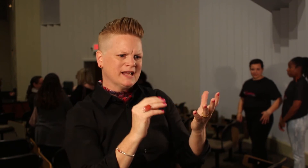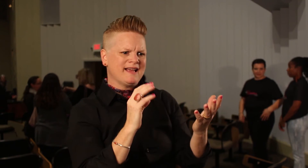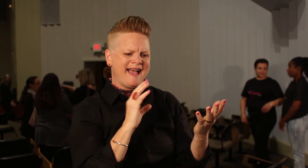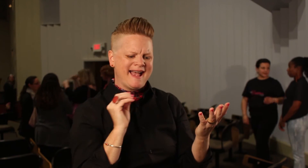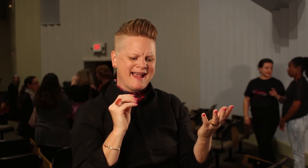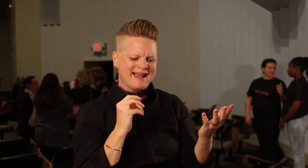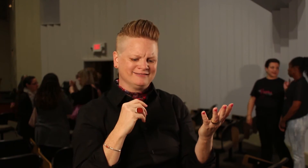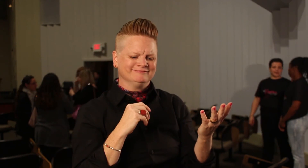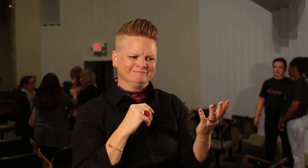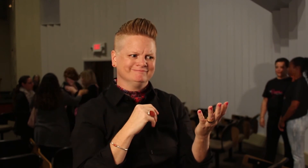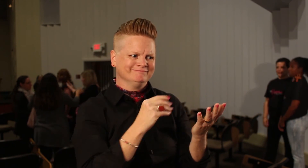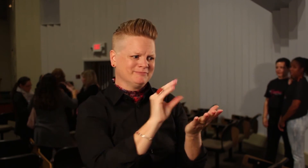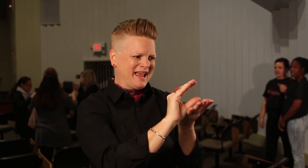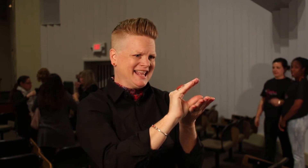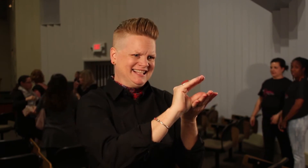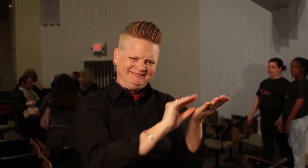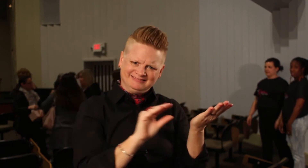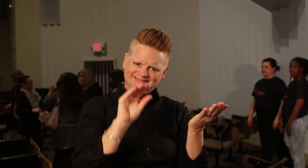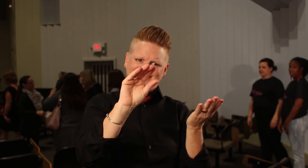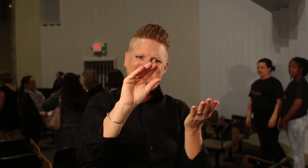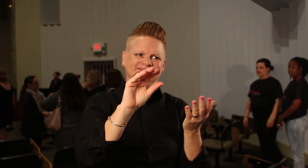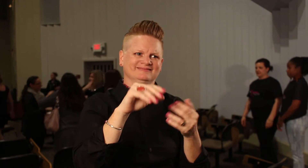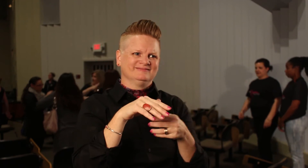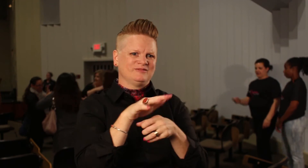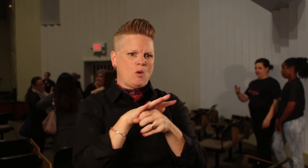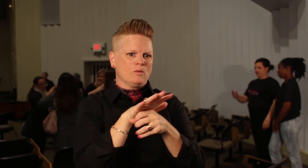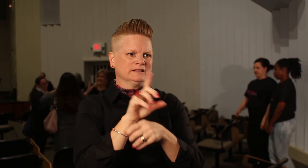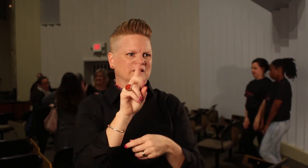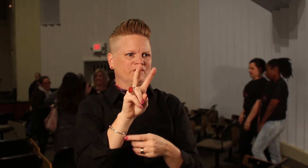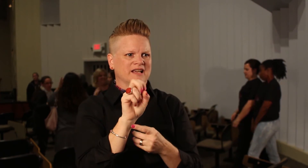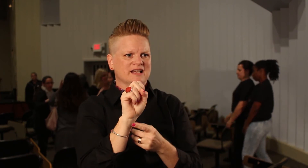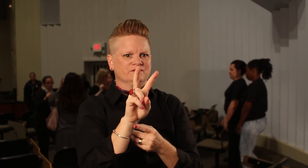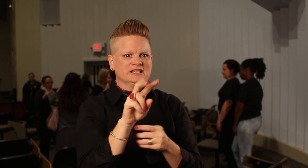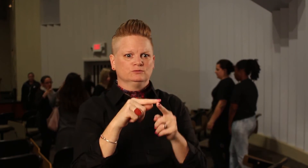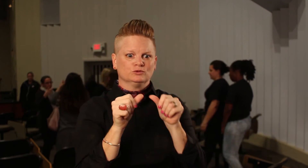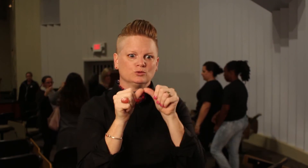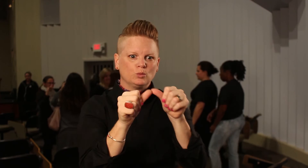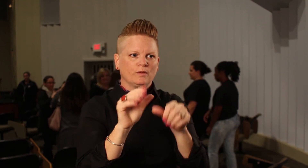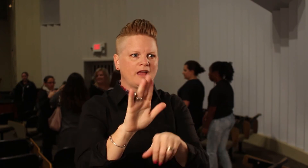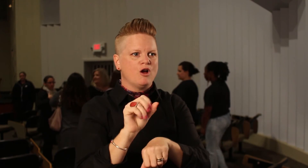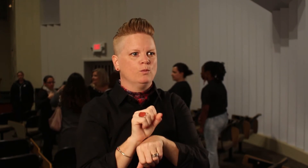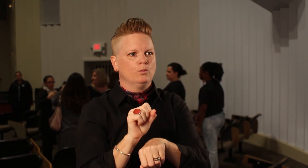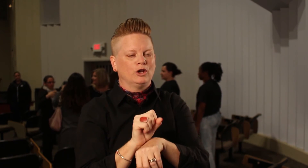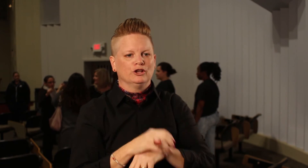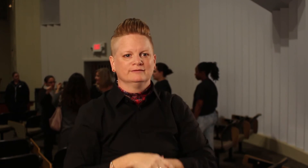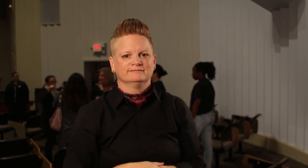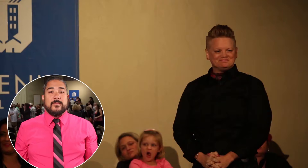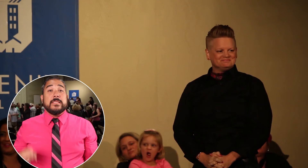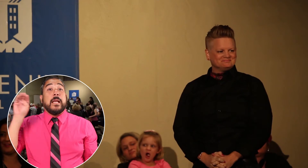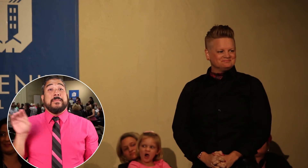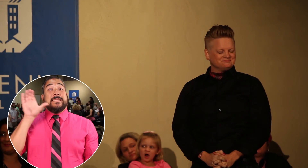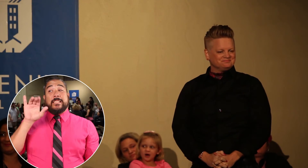And then you get to have the money for local domestic and sexual violence agencies so they can continue their work."